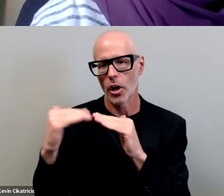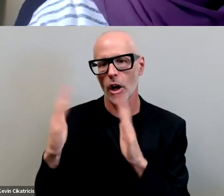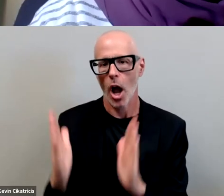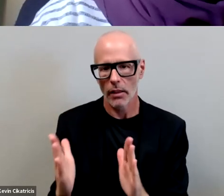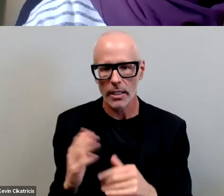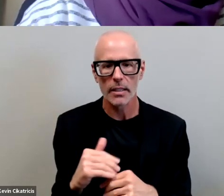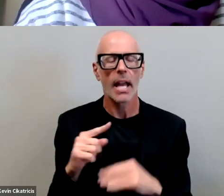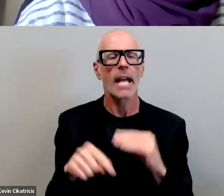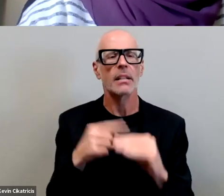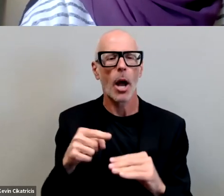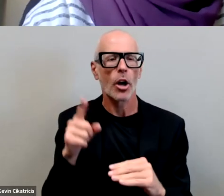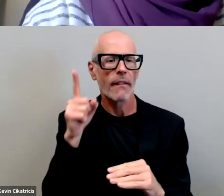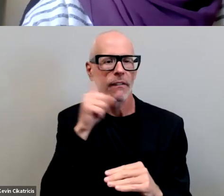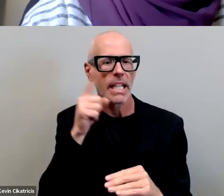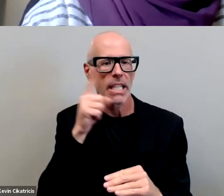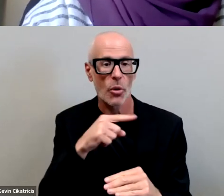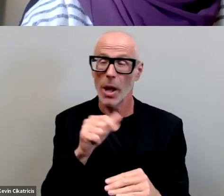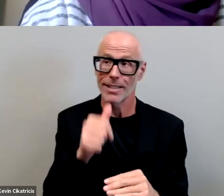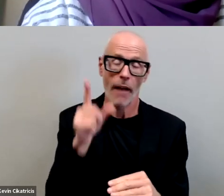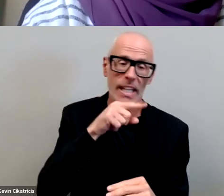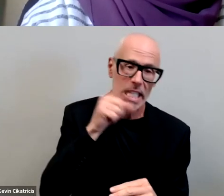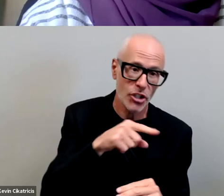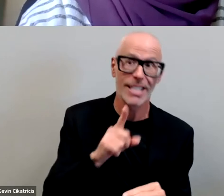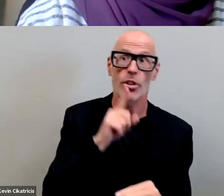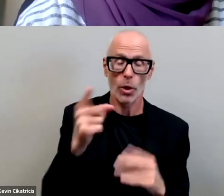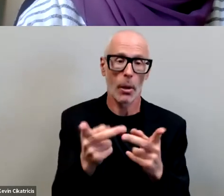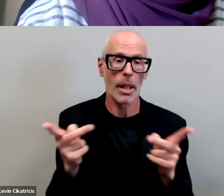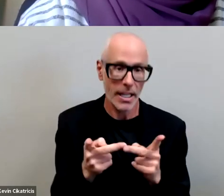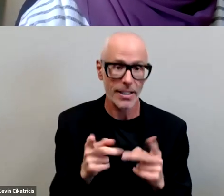a fictitious well actually it's not fictitious it's a real place it's a real place we just gave